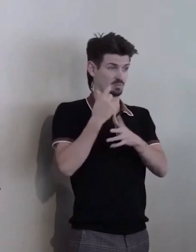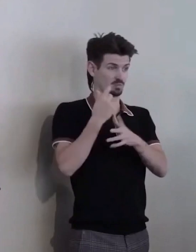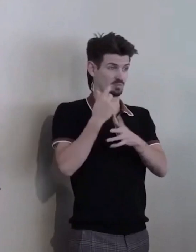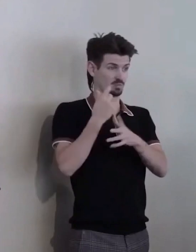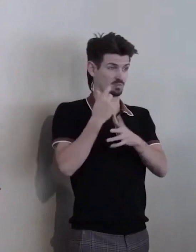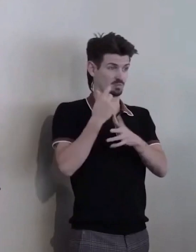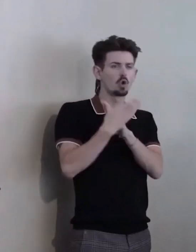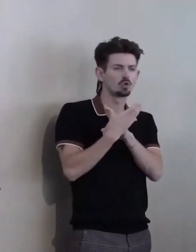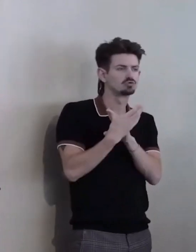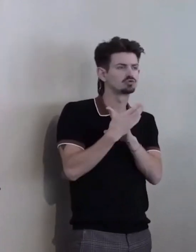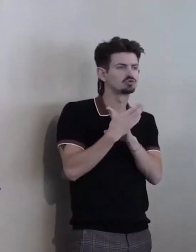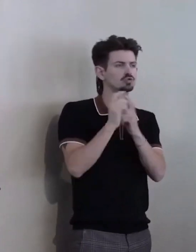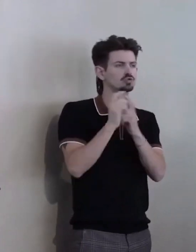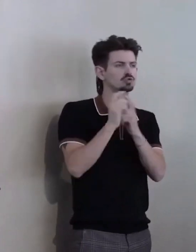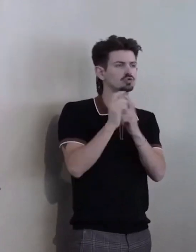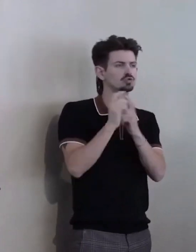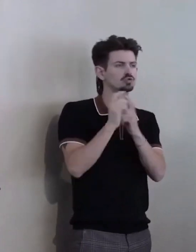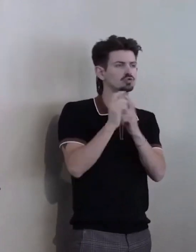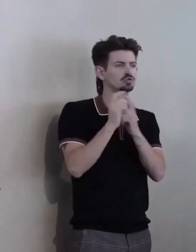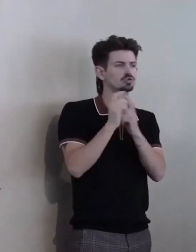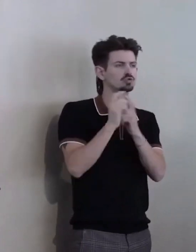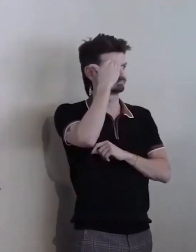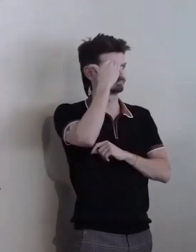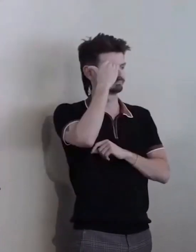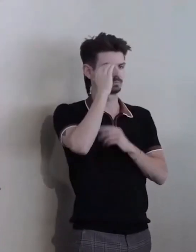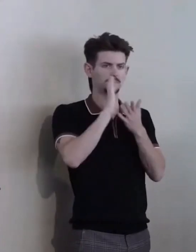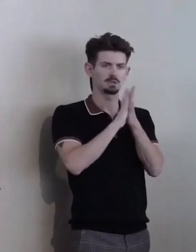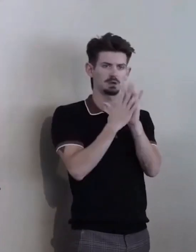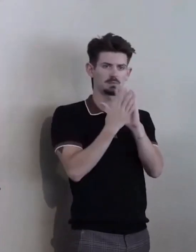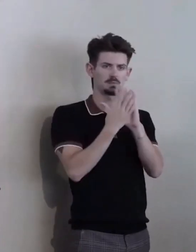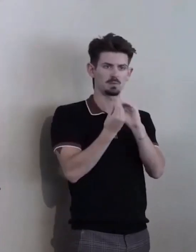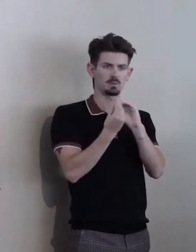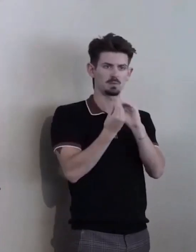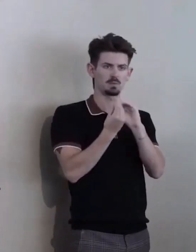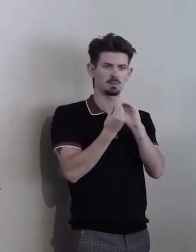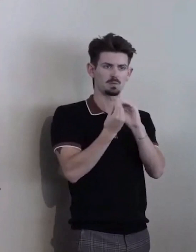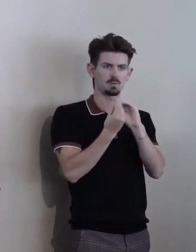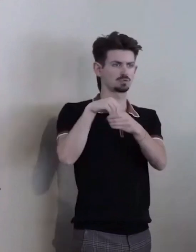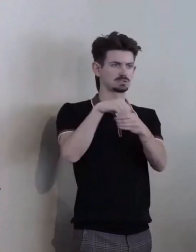and creating a more inclusive culture that's truly transformative.